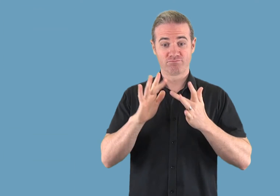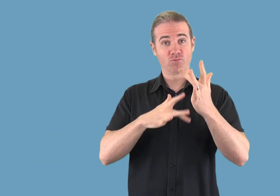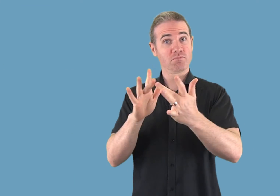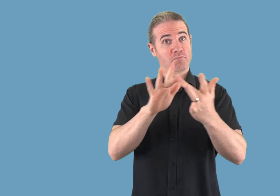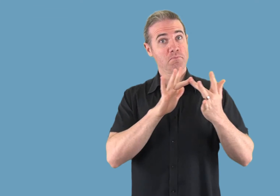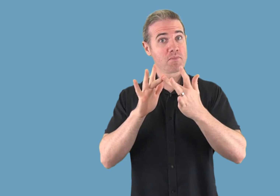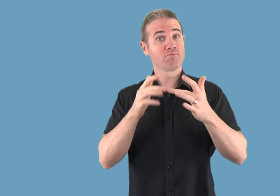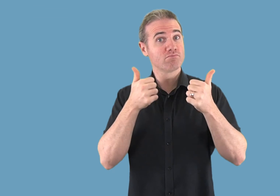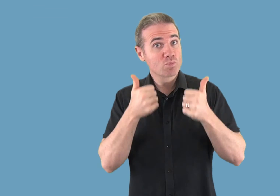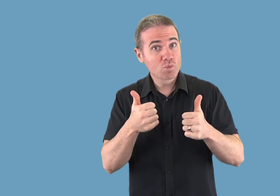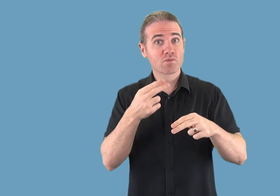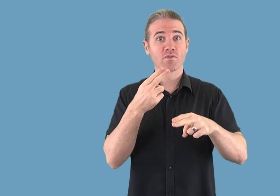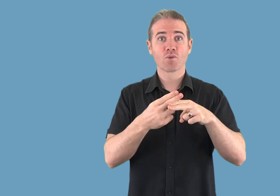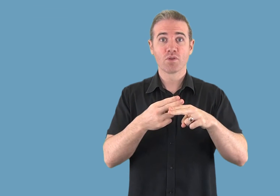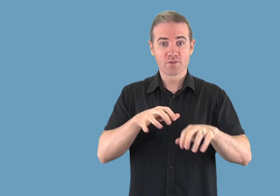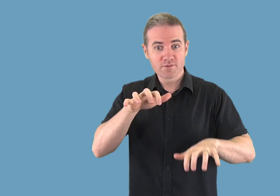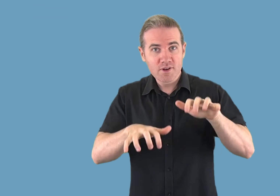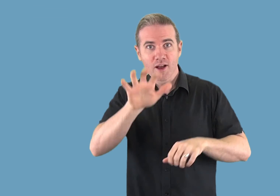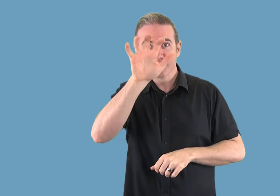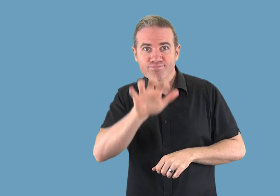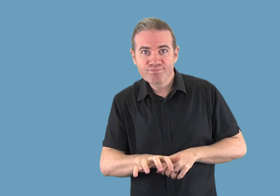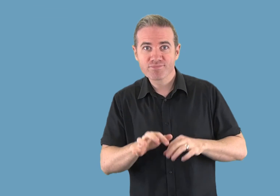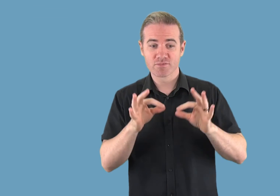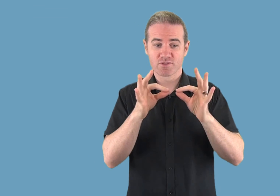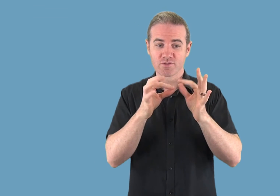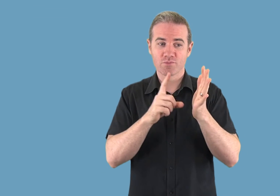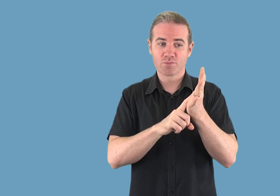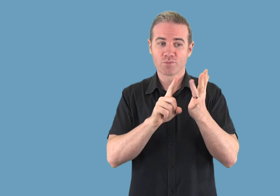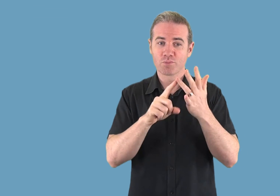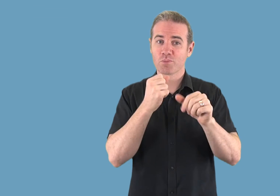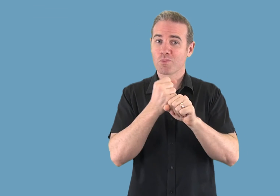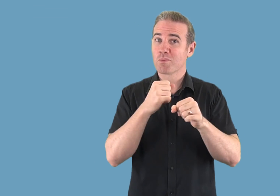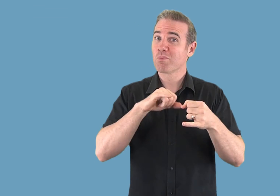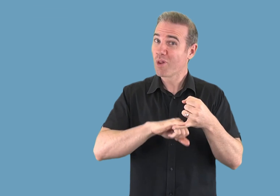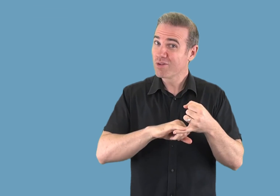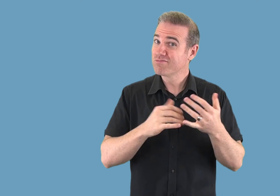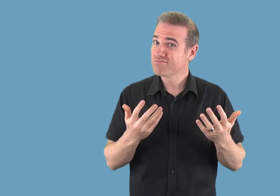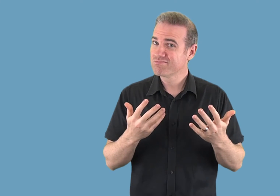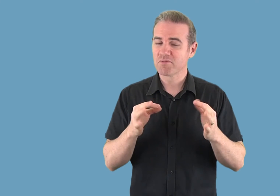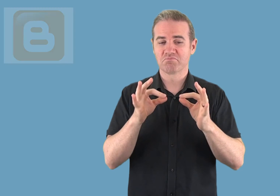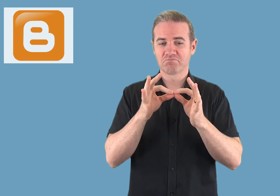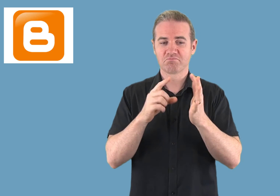Blogging social media platforms